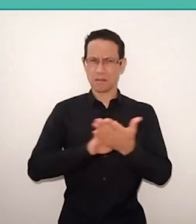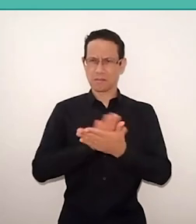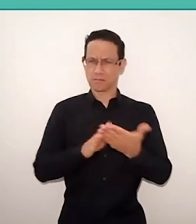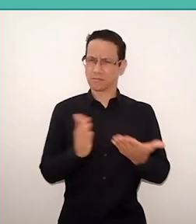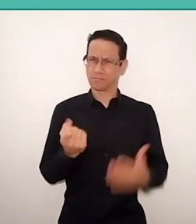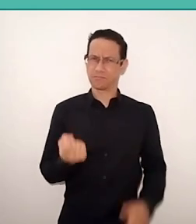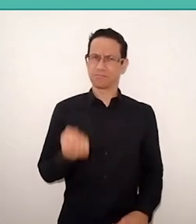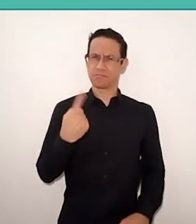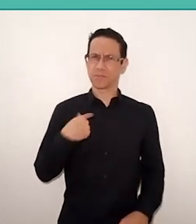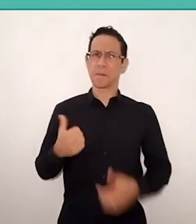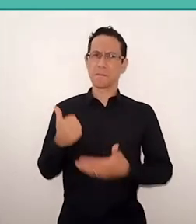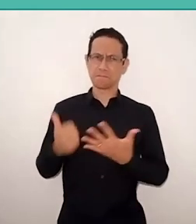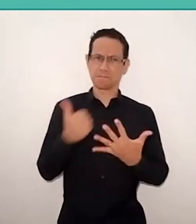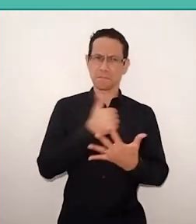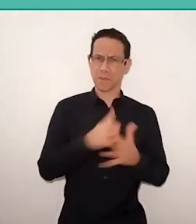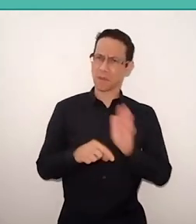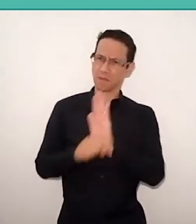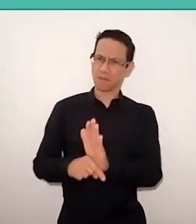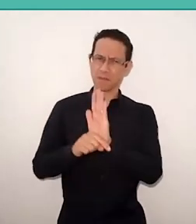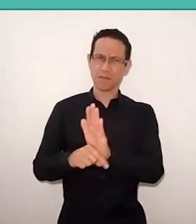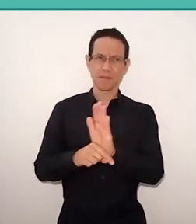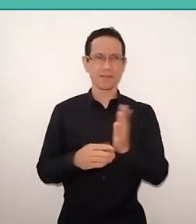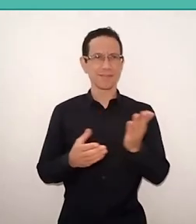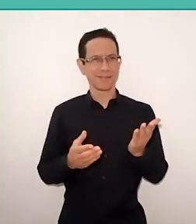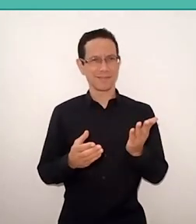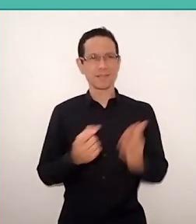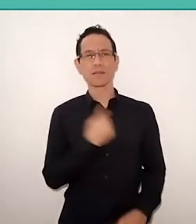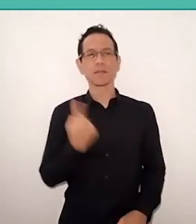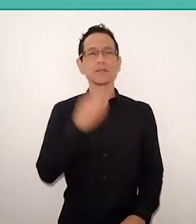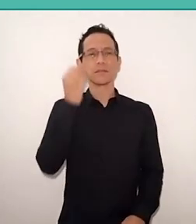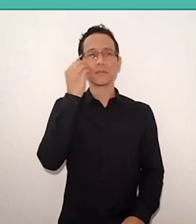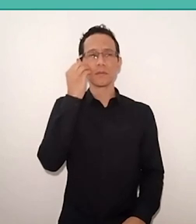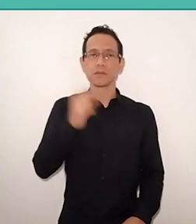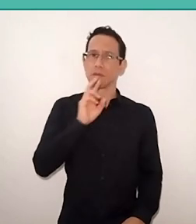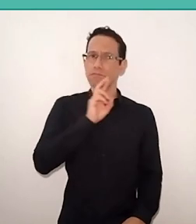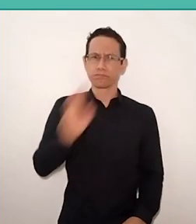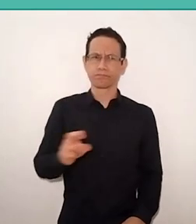And our temptation is to answer in the same degree of violence.